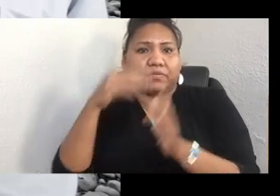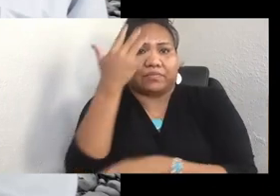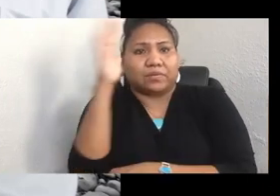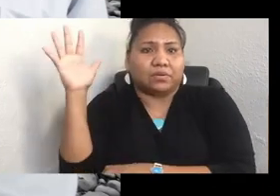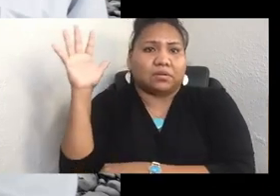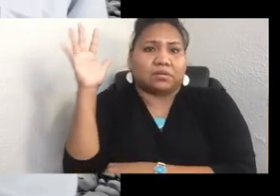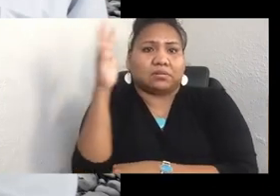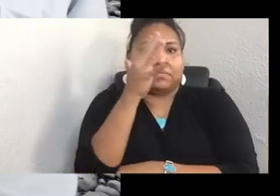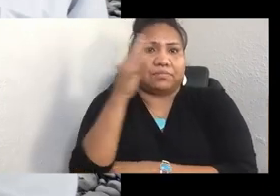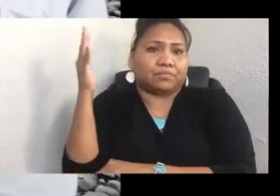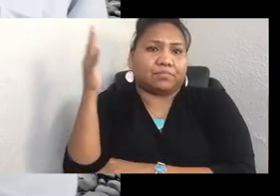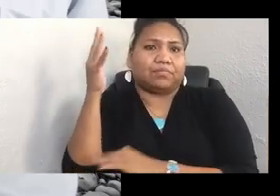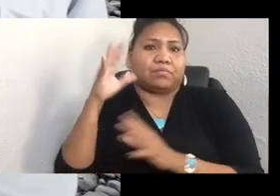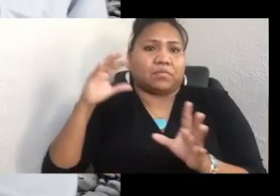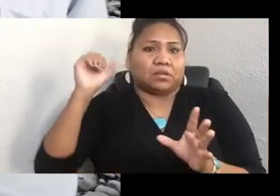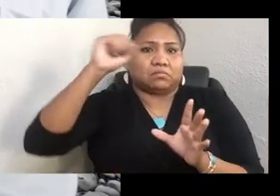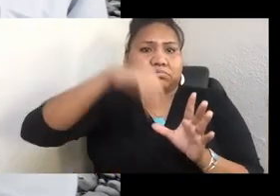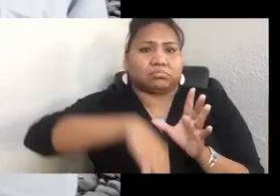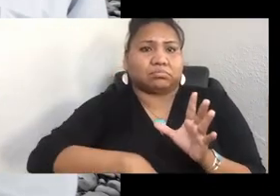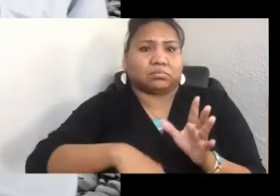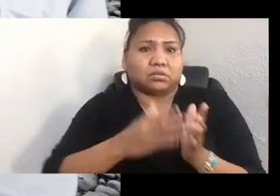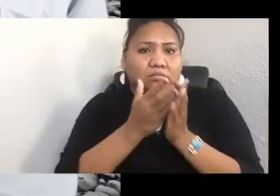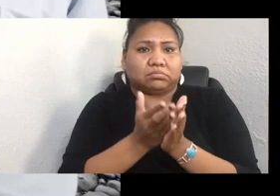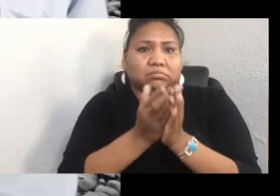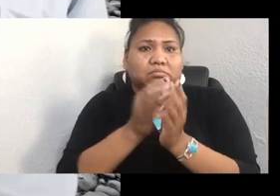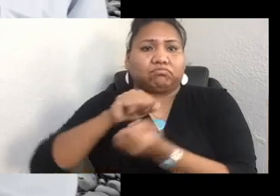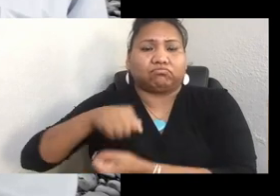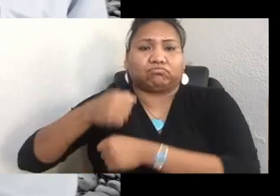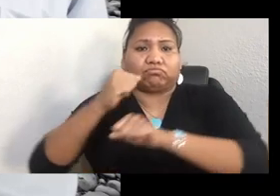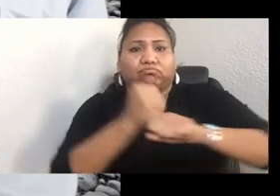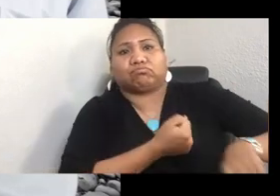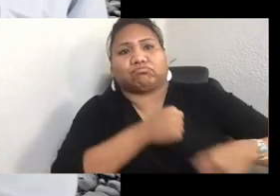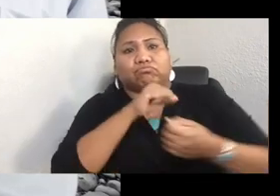with the hole in their canoe, and push them out onto the sea to let the tide take them out.